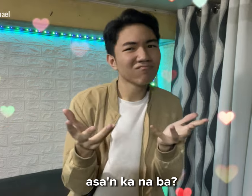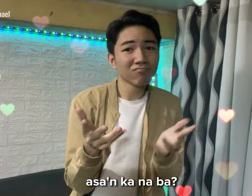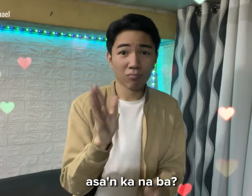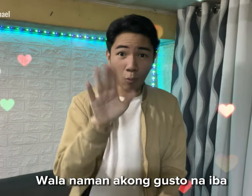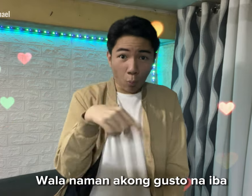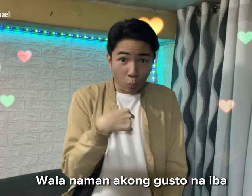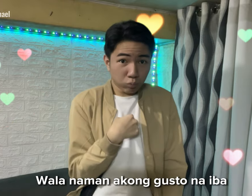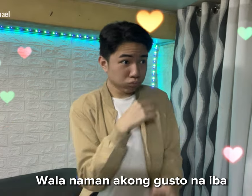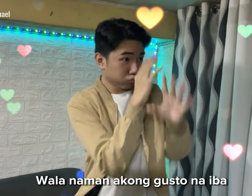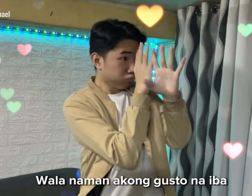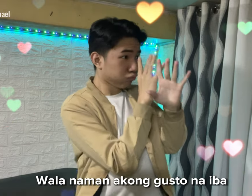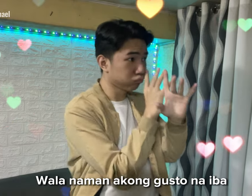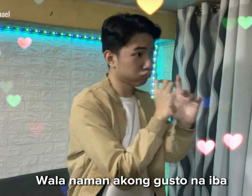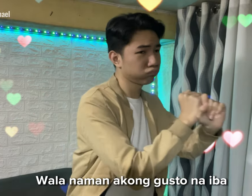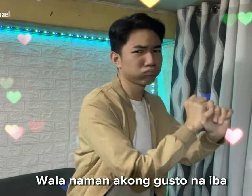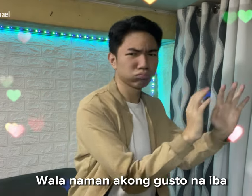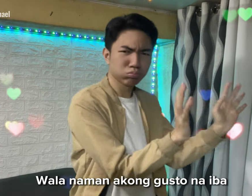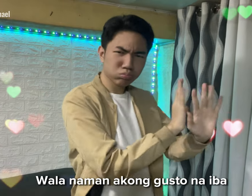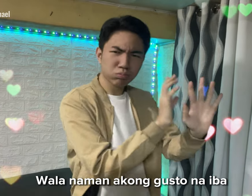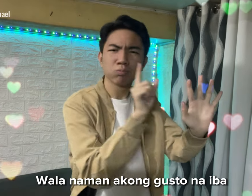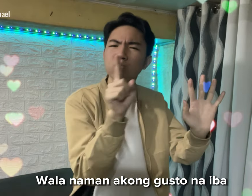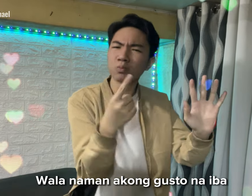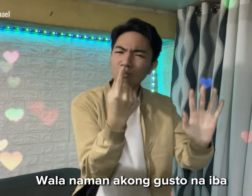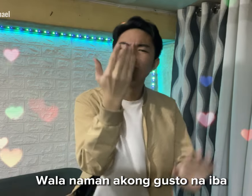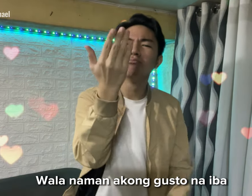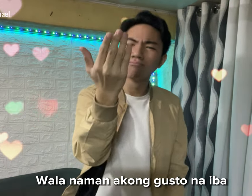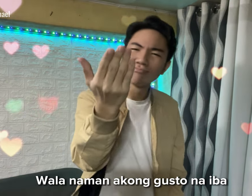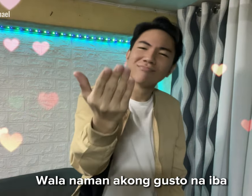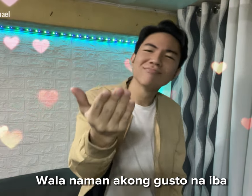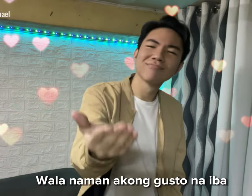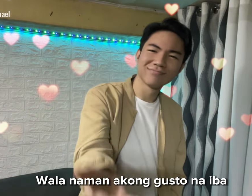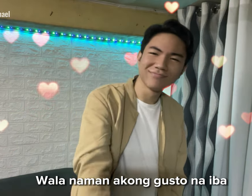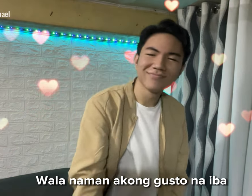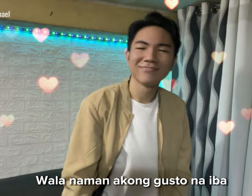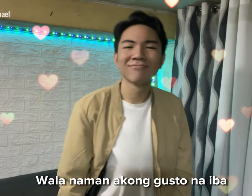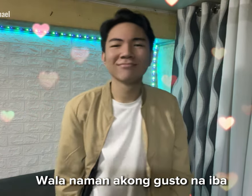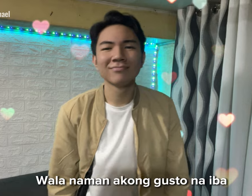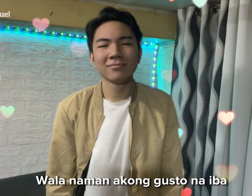I don't want anyone else